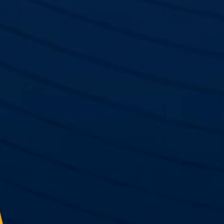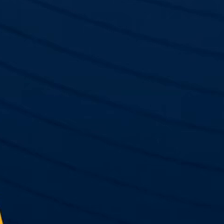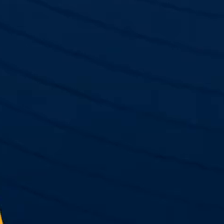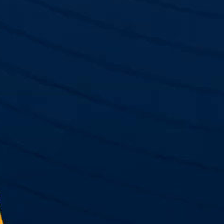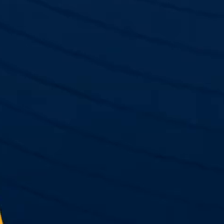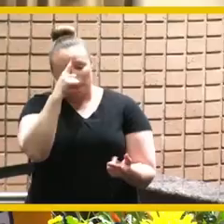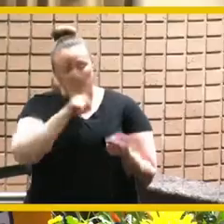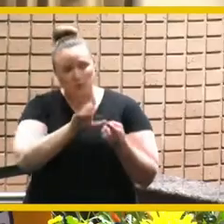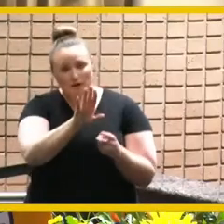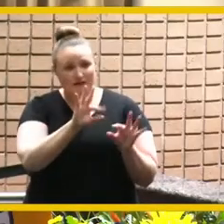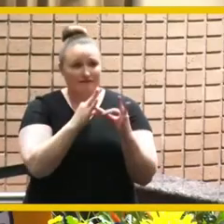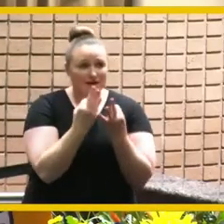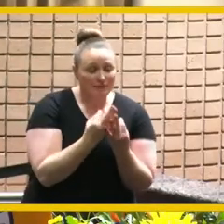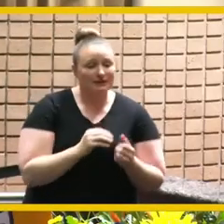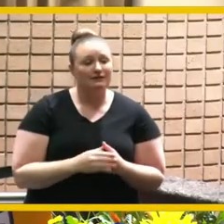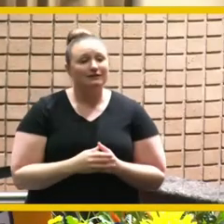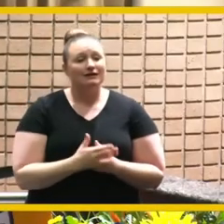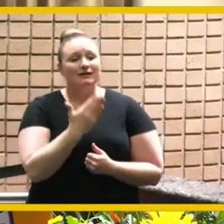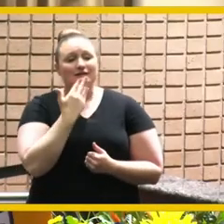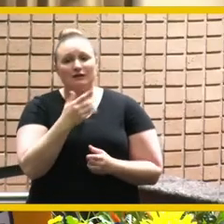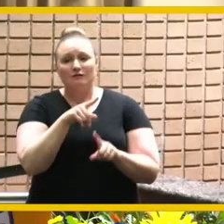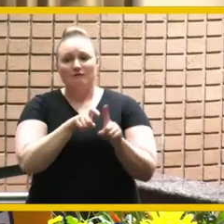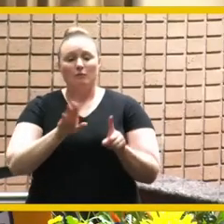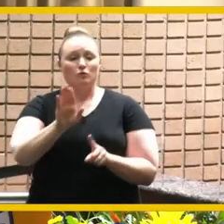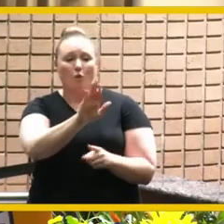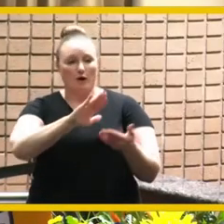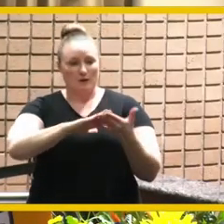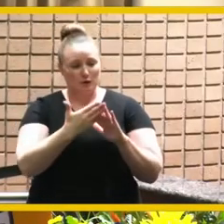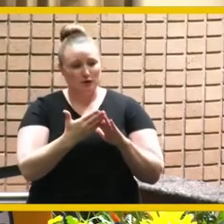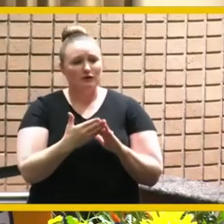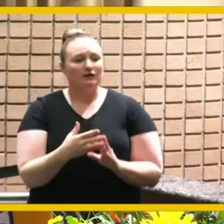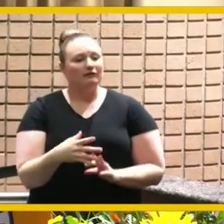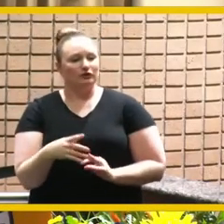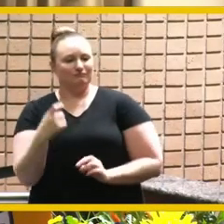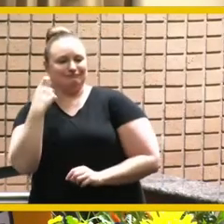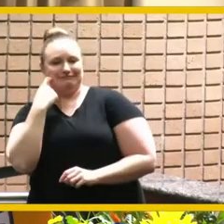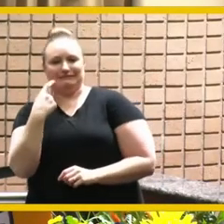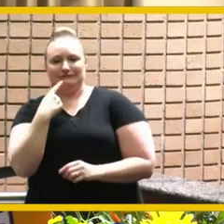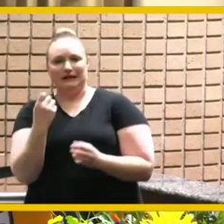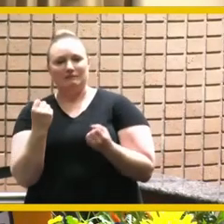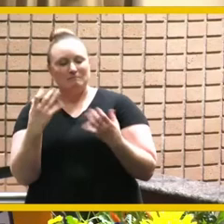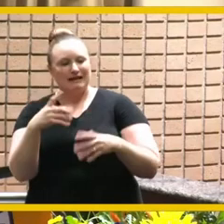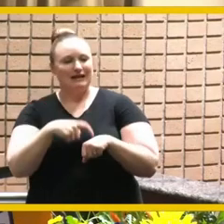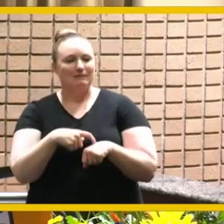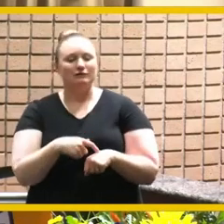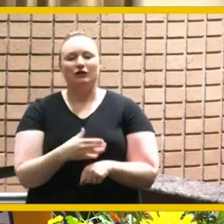thank you from your community as we've heard you say many times job well done thank you for